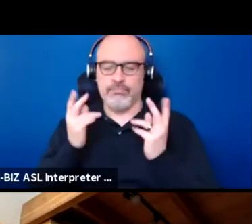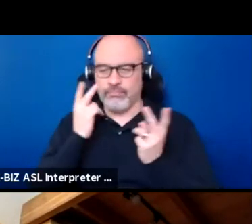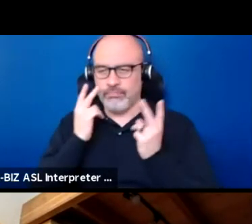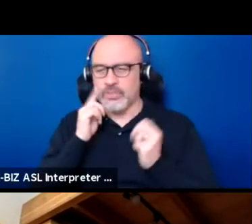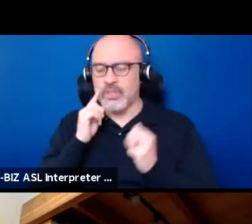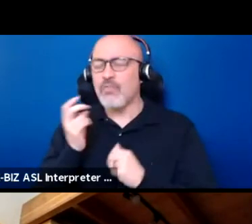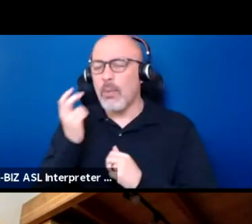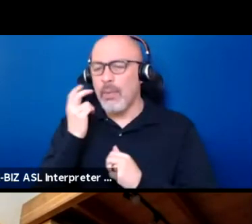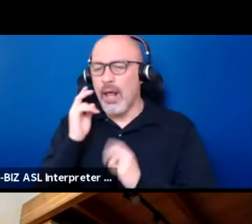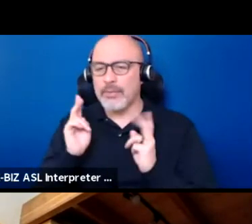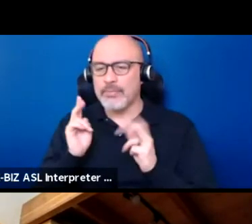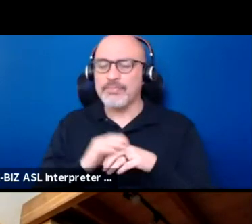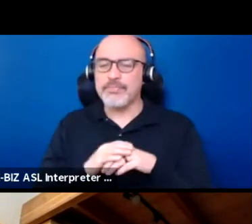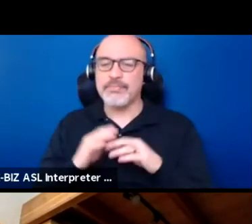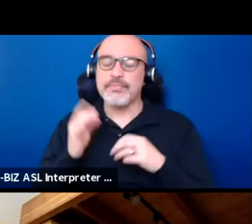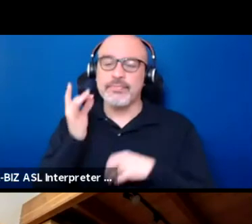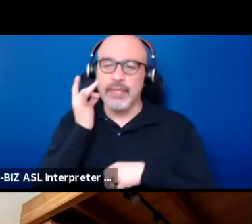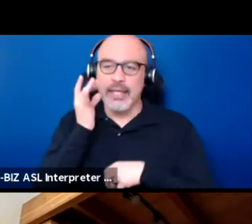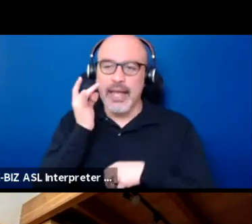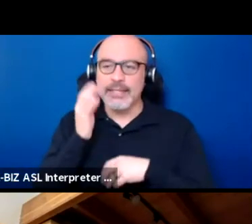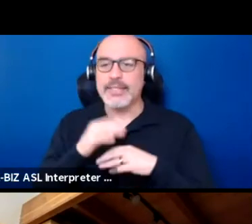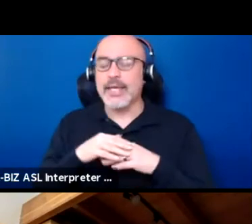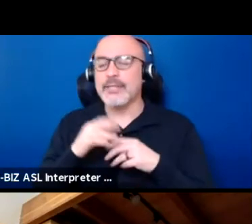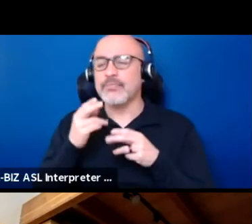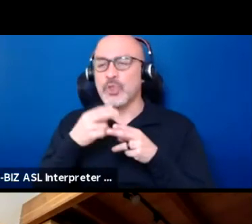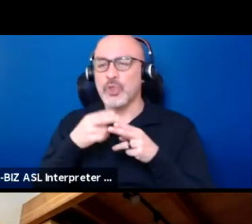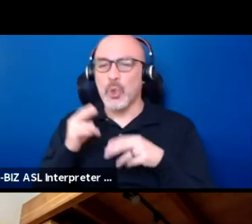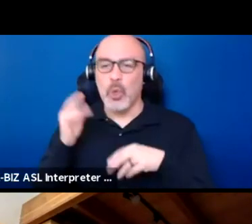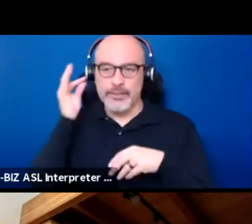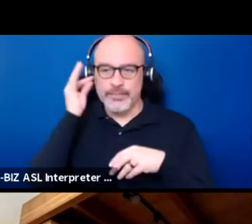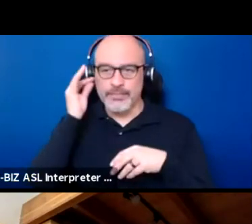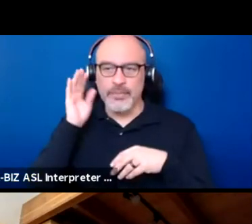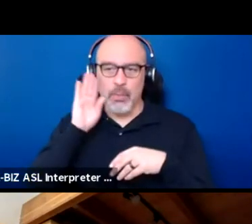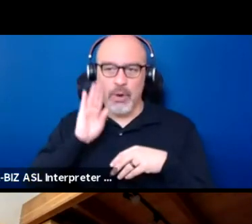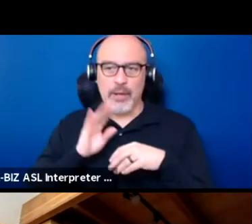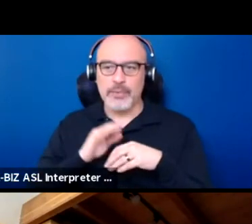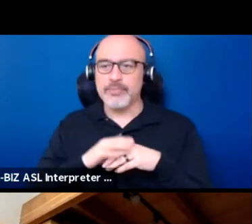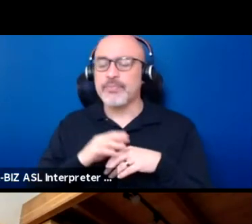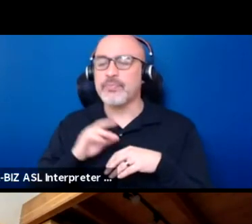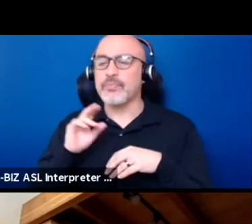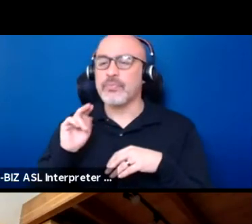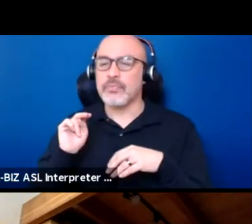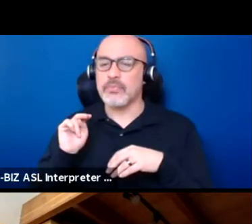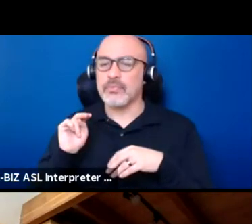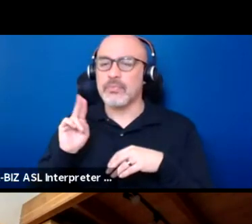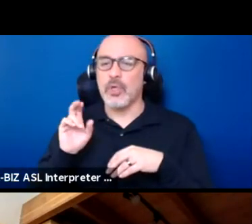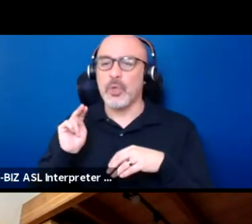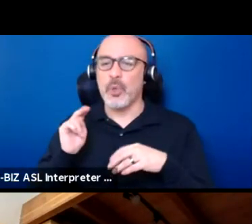I'm a lighter skinned woman with short brown hair. I'm wearing a Nubian necklace and a brown jacket